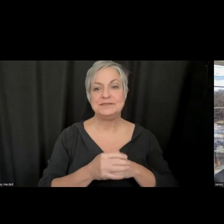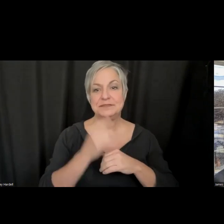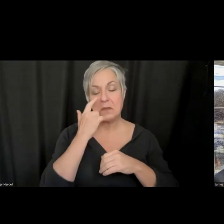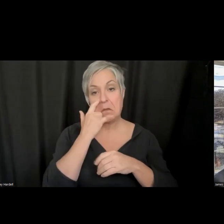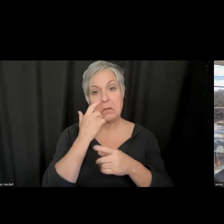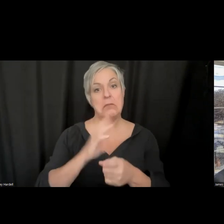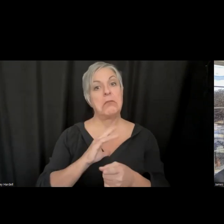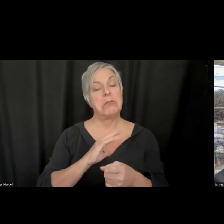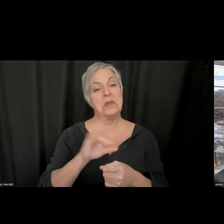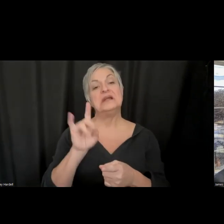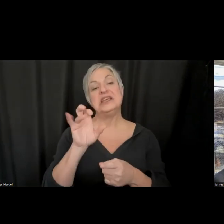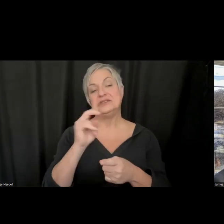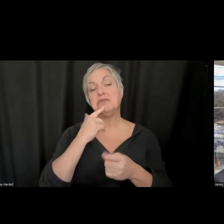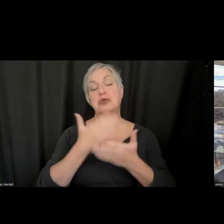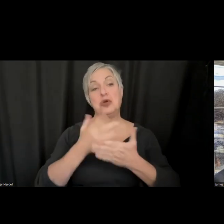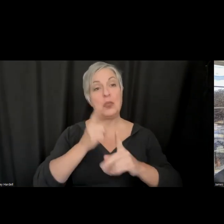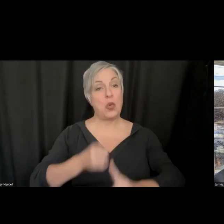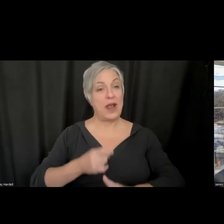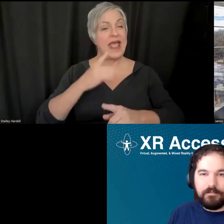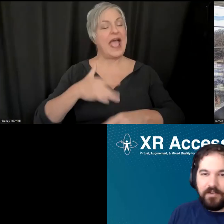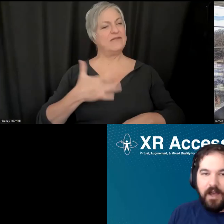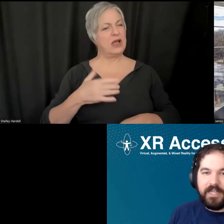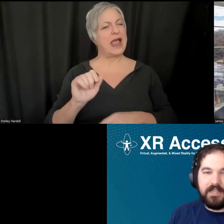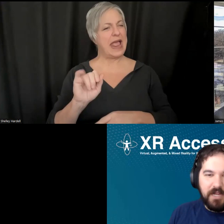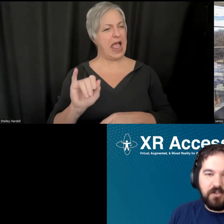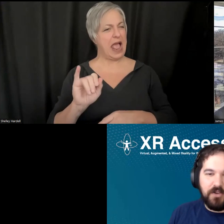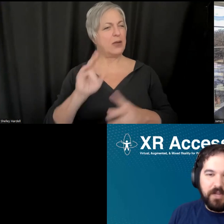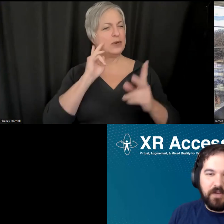a good point. We are seeing AI come into the picture in a big